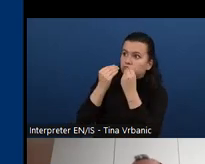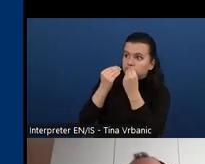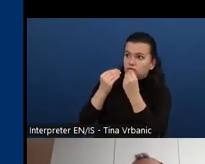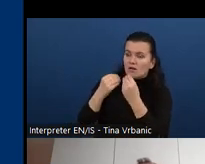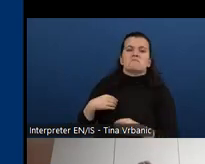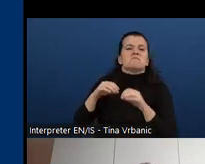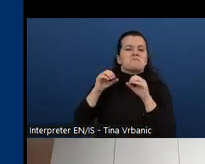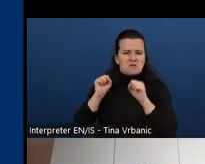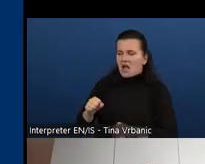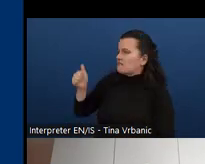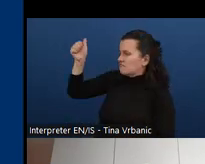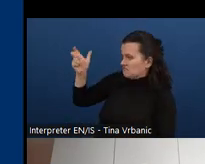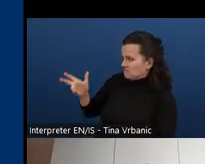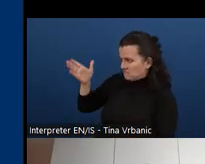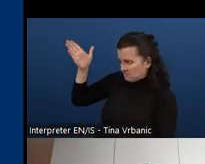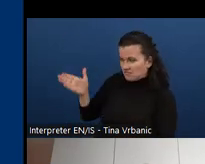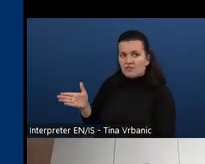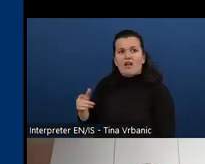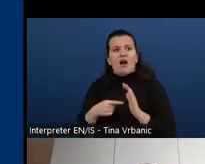trying to include accessibility in their courses.